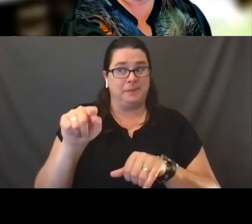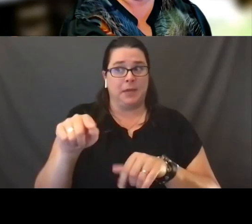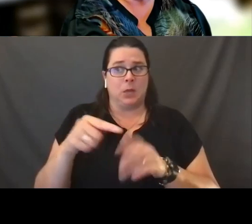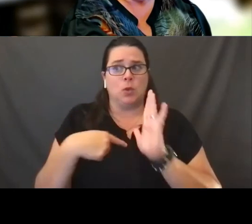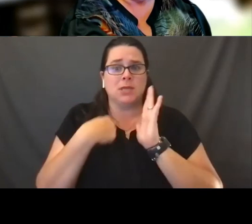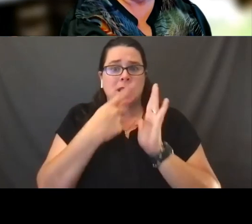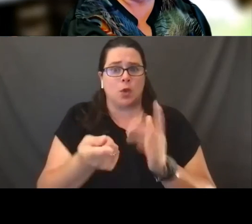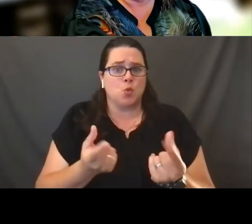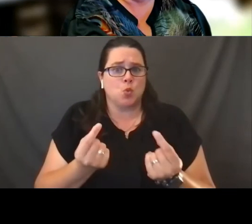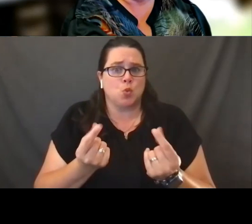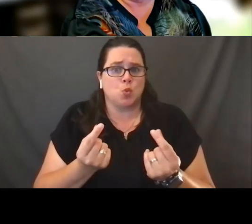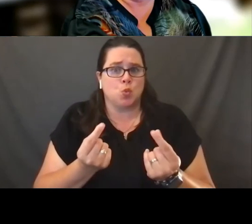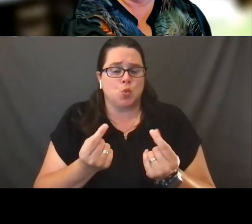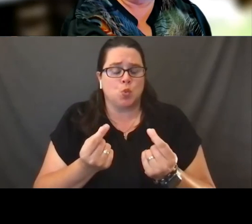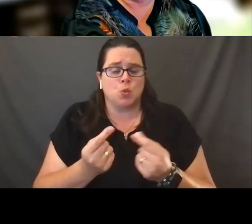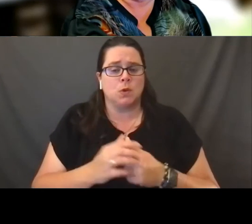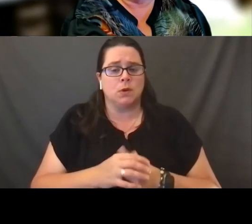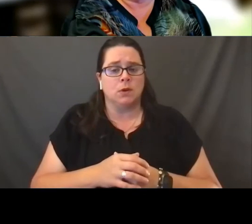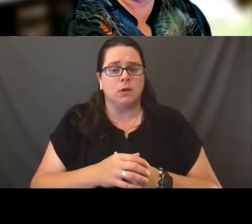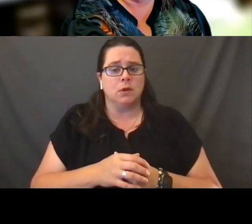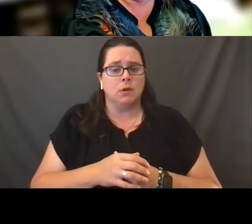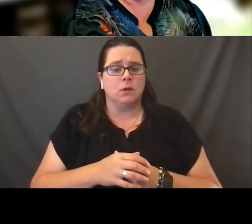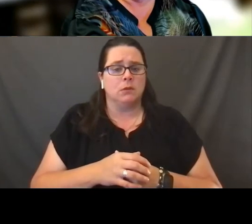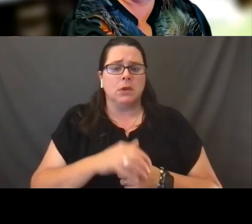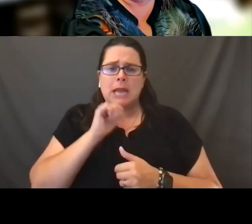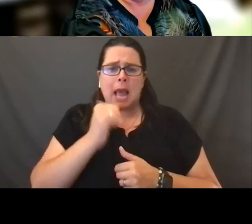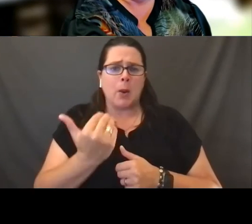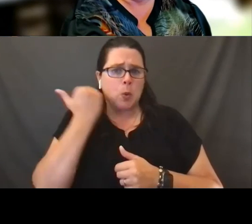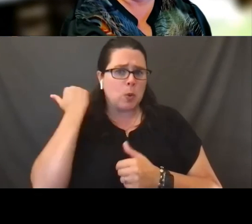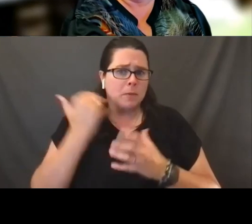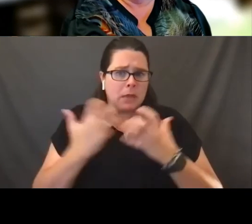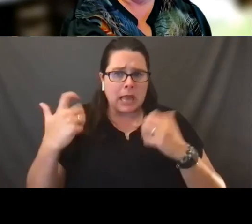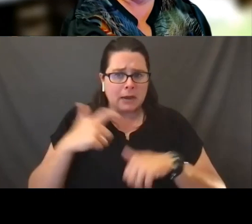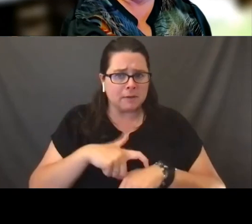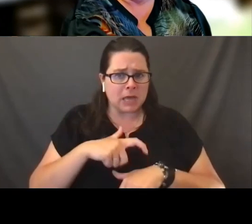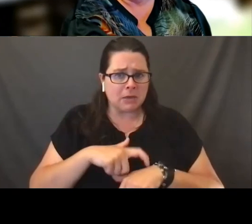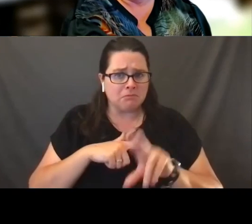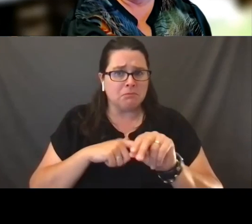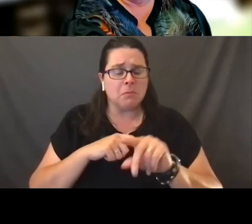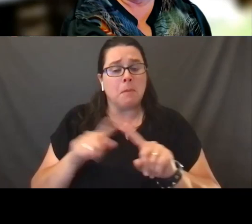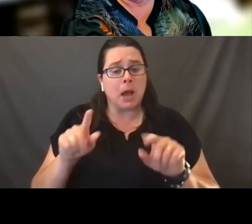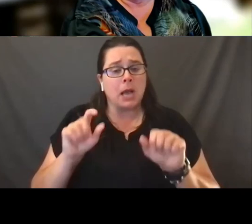It doesn't need to be a lot of time, but it could be really important.